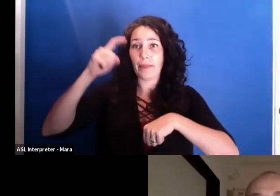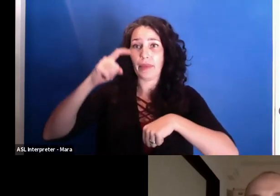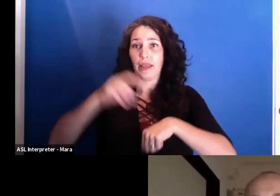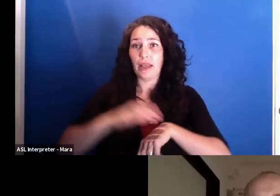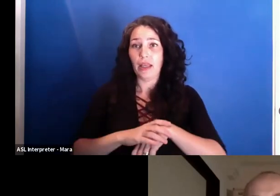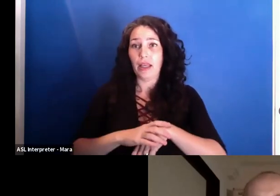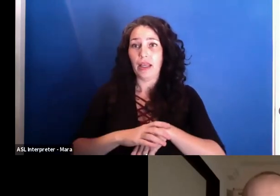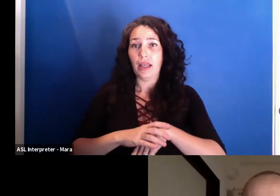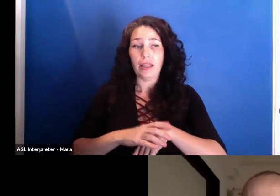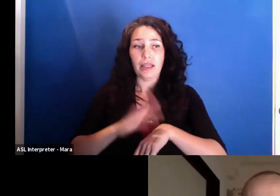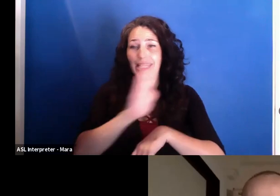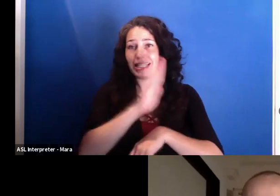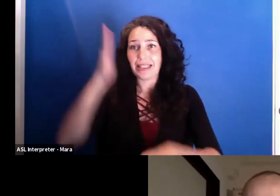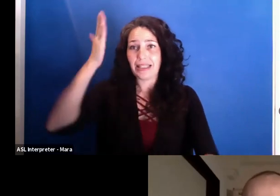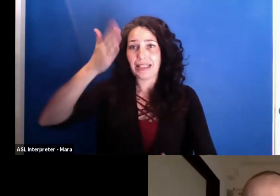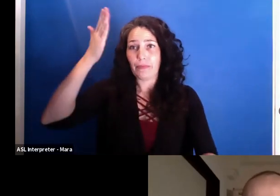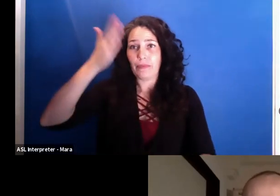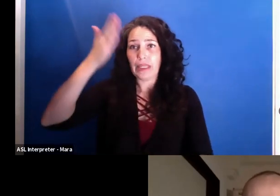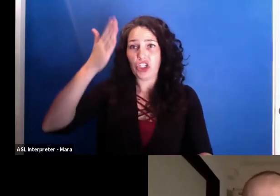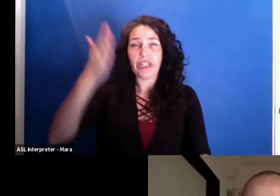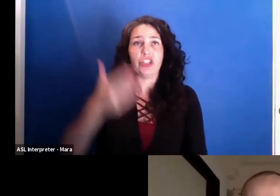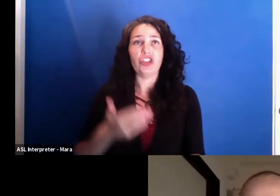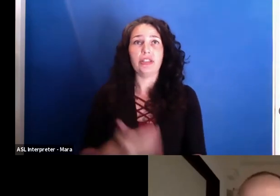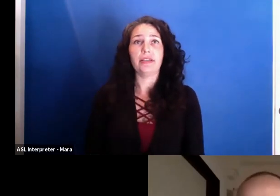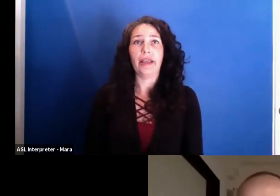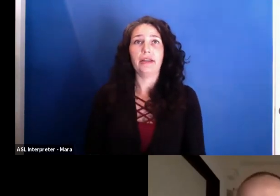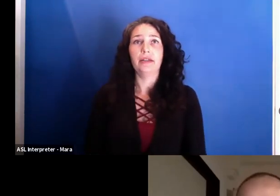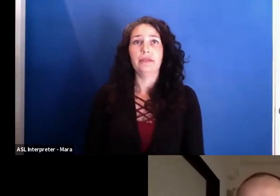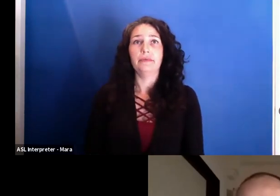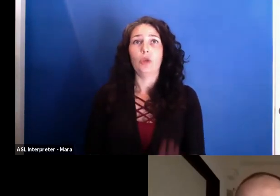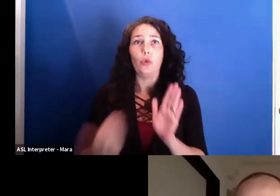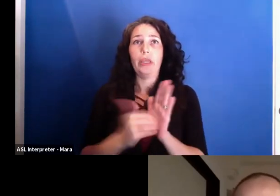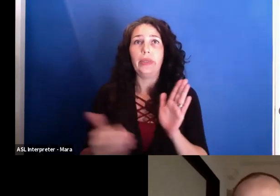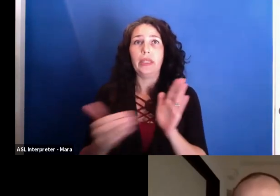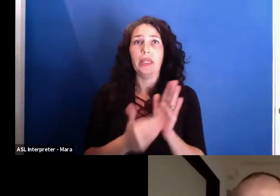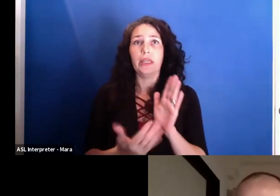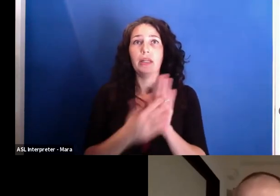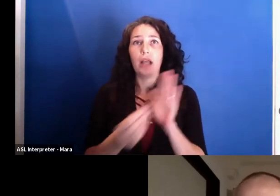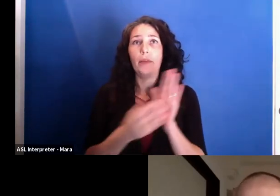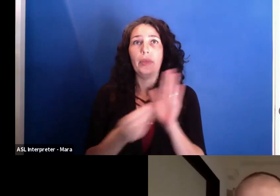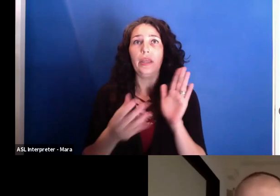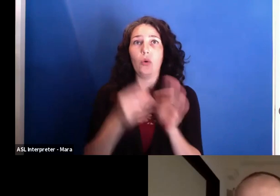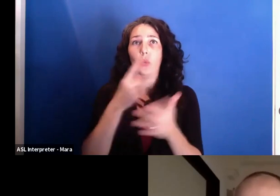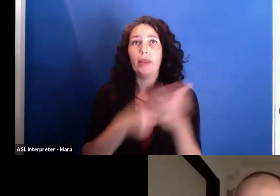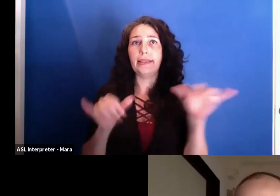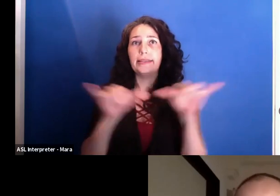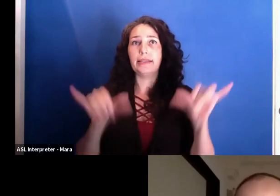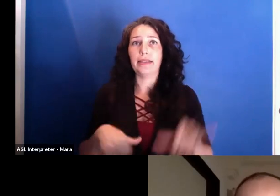put into his lap to repeat. And, you know, I told him, I will